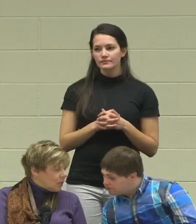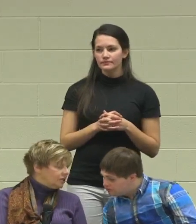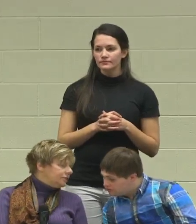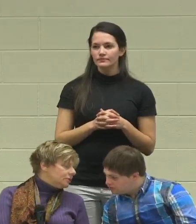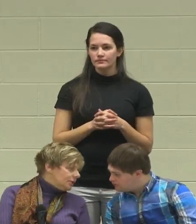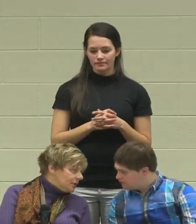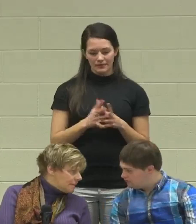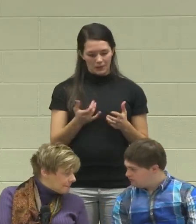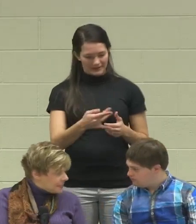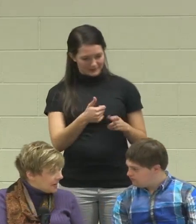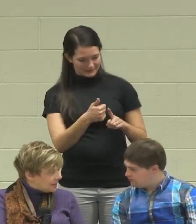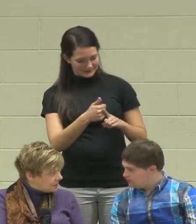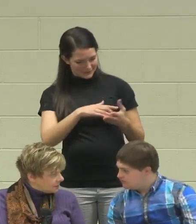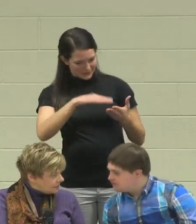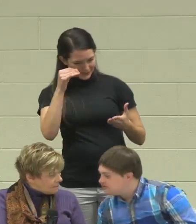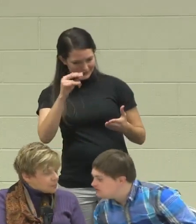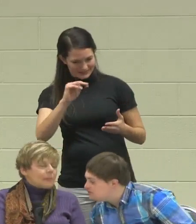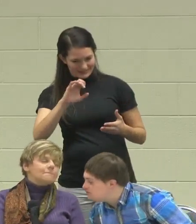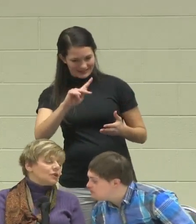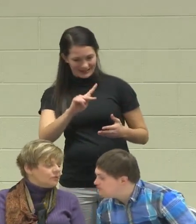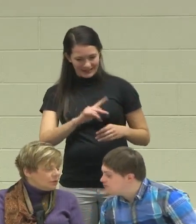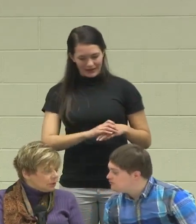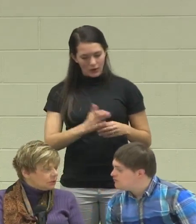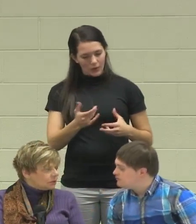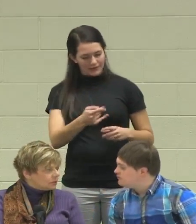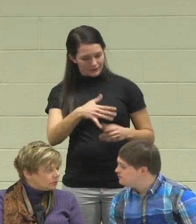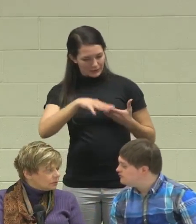What have you learned, Nick? What have you learned?